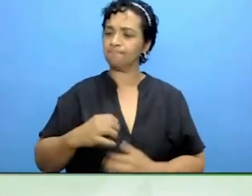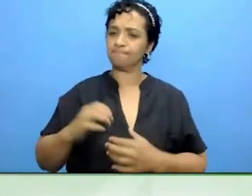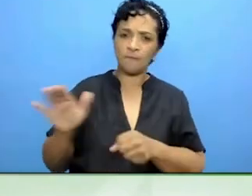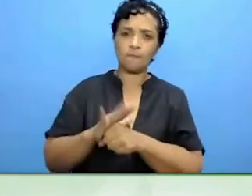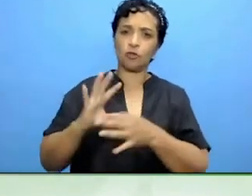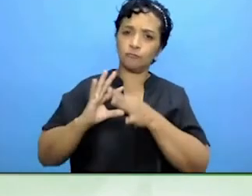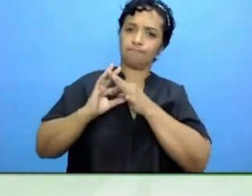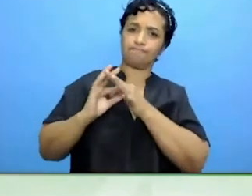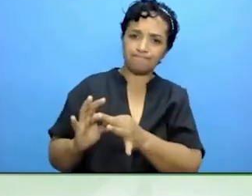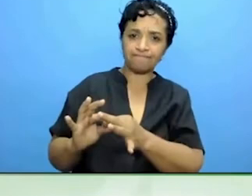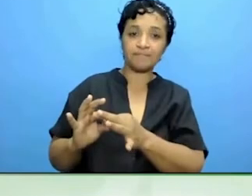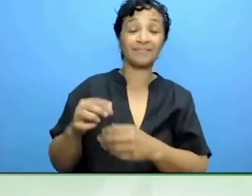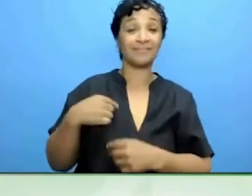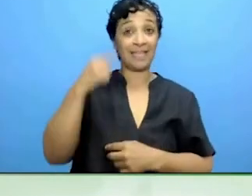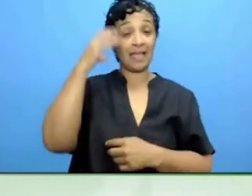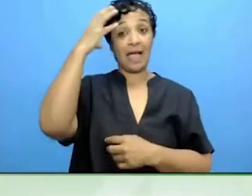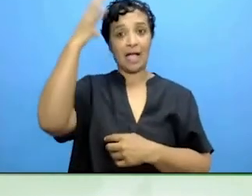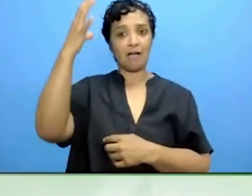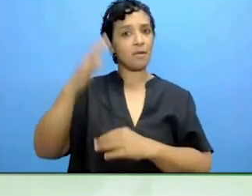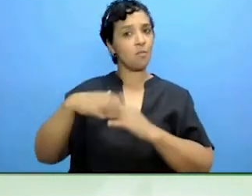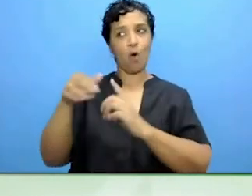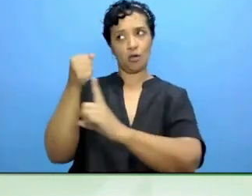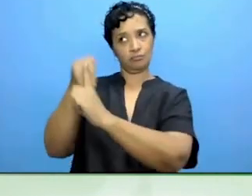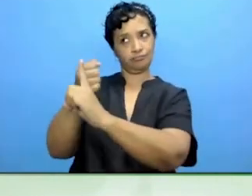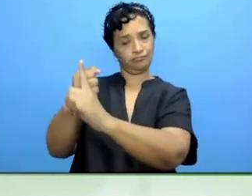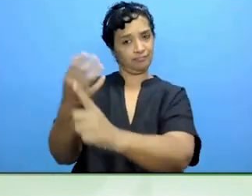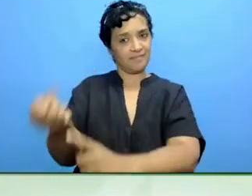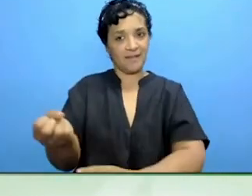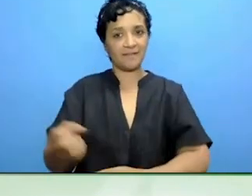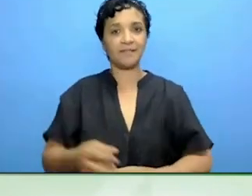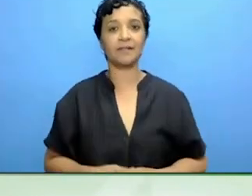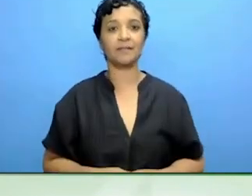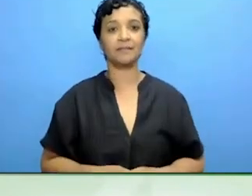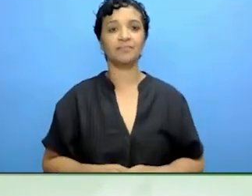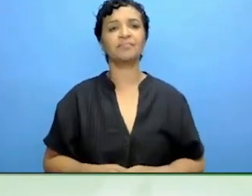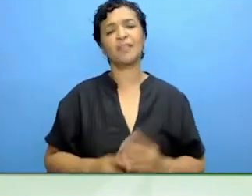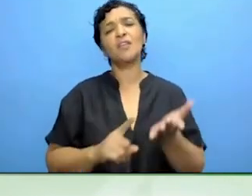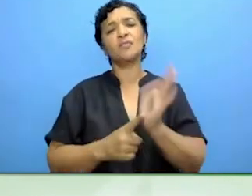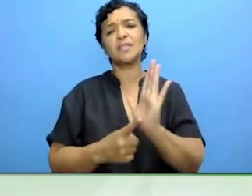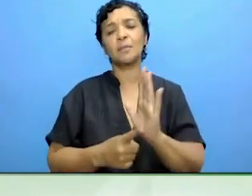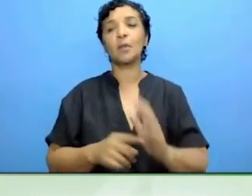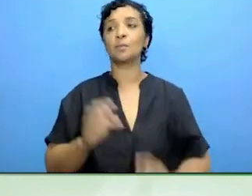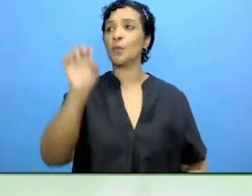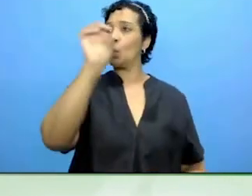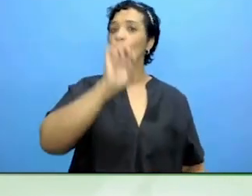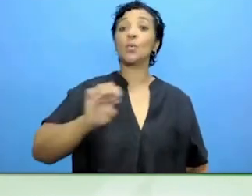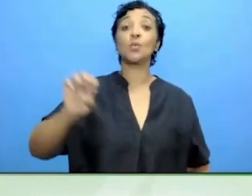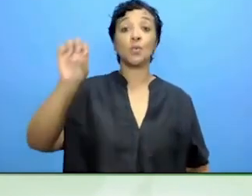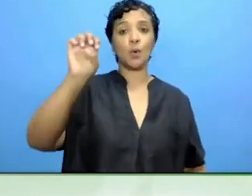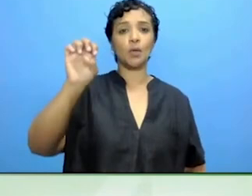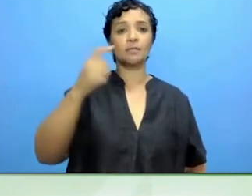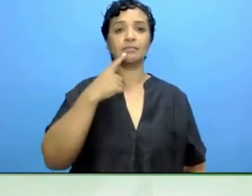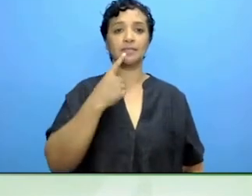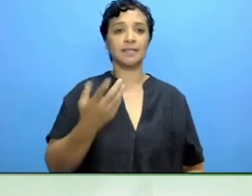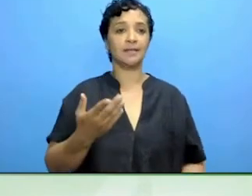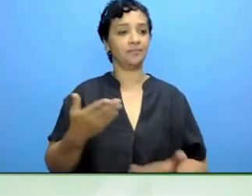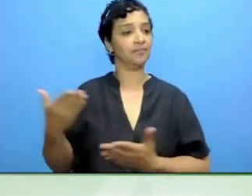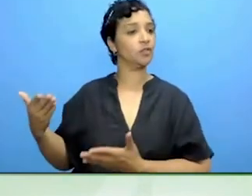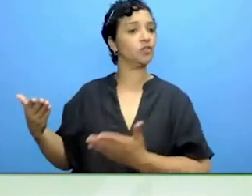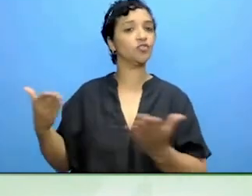be pushed increasingly. We cannot have a situation in Europe where the pattern of services varies so